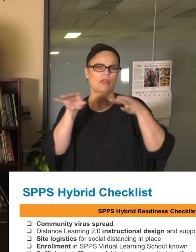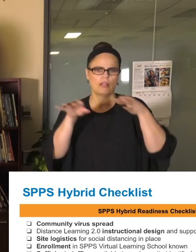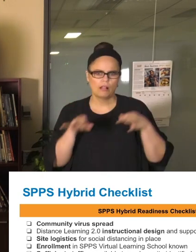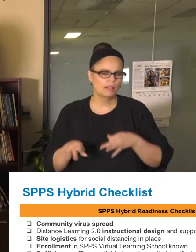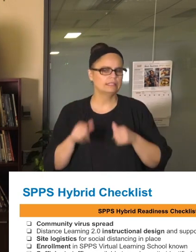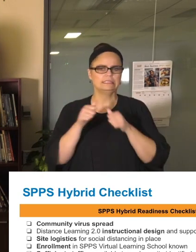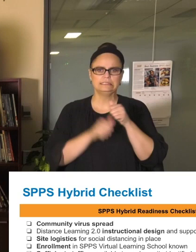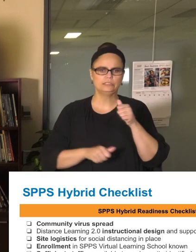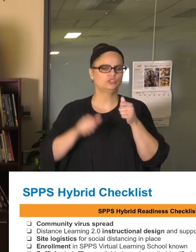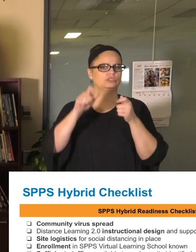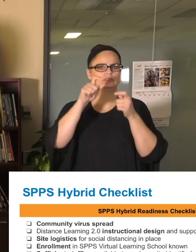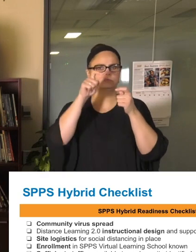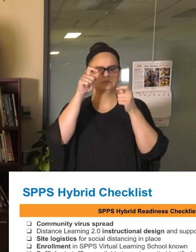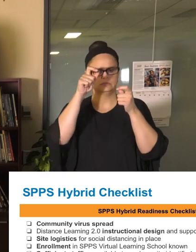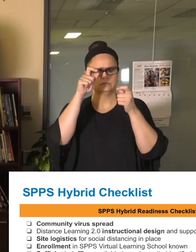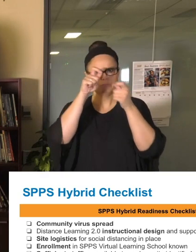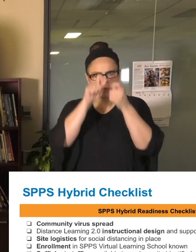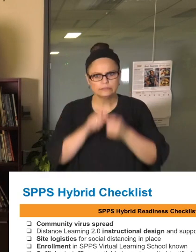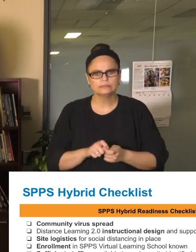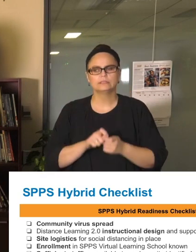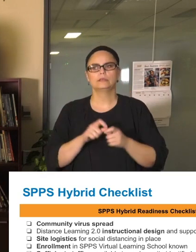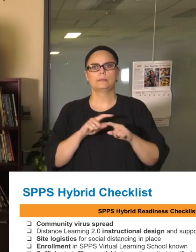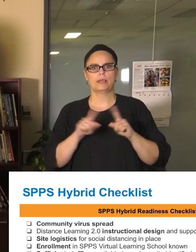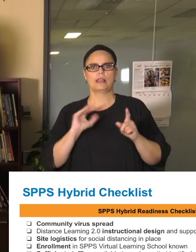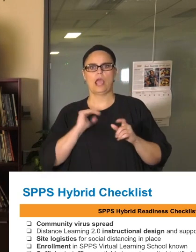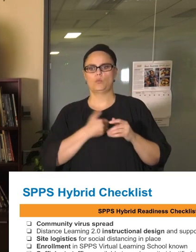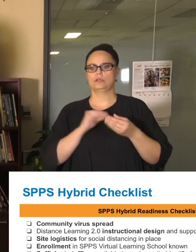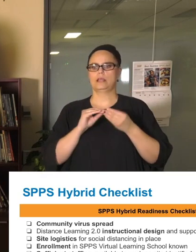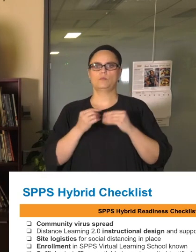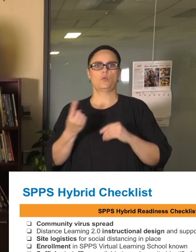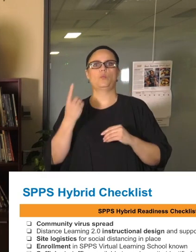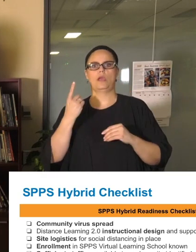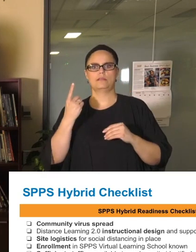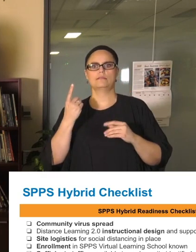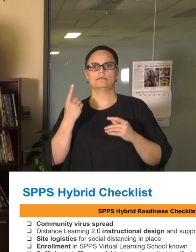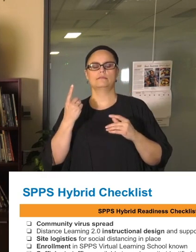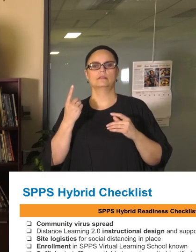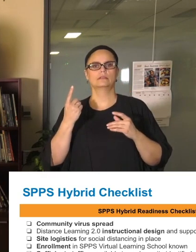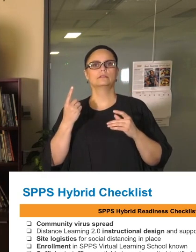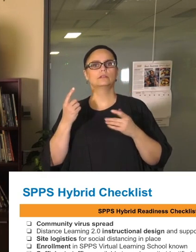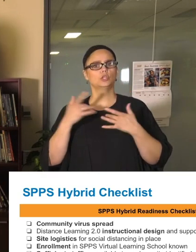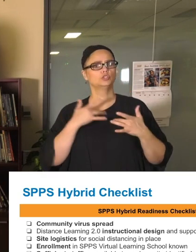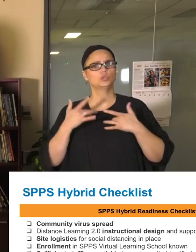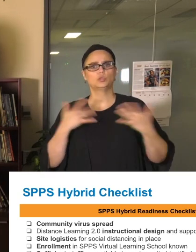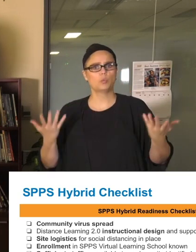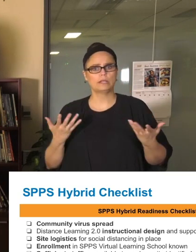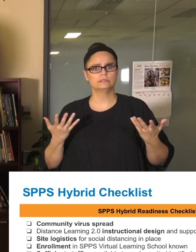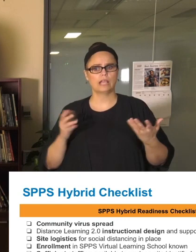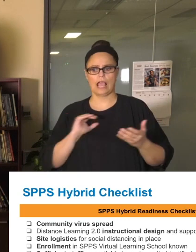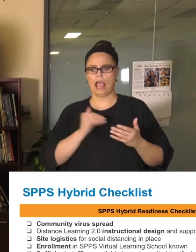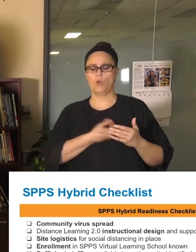here is the number one concern was just our ability to socially distance, socially distance in a school where